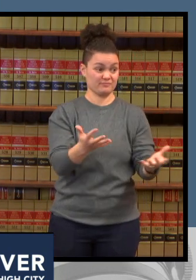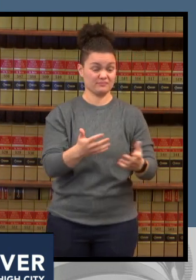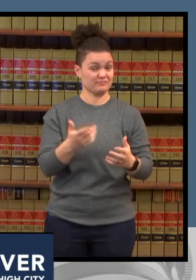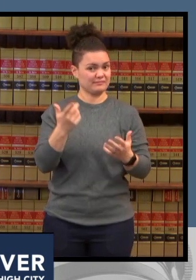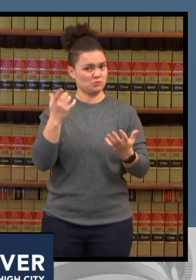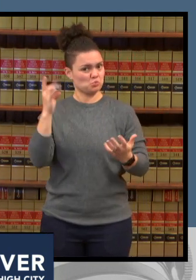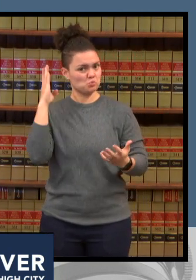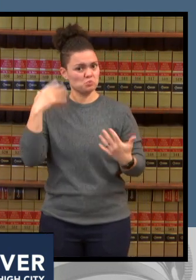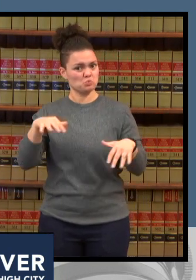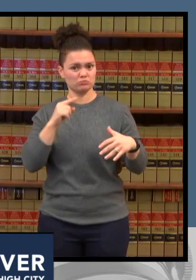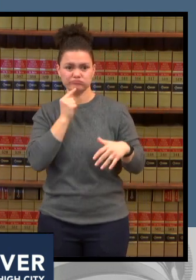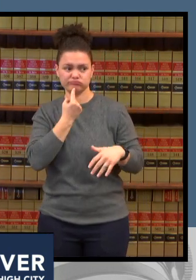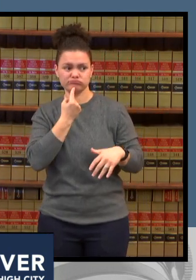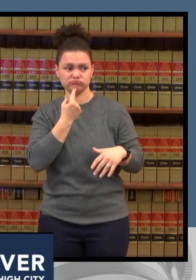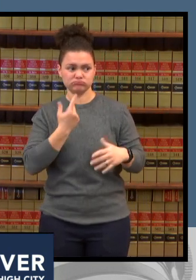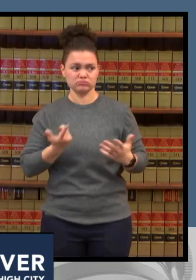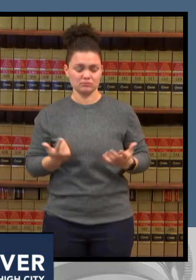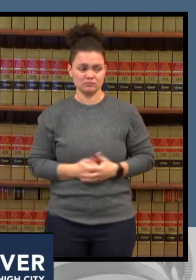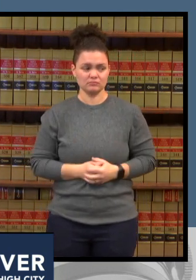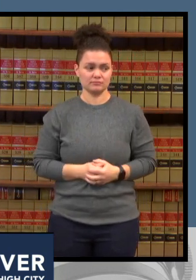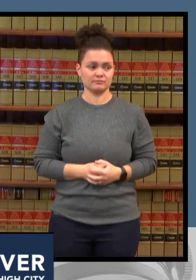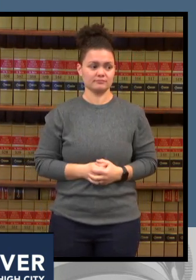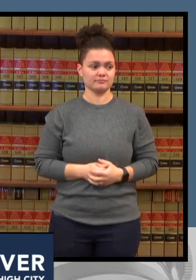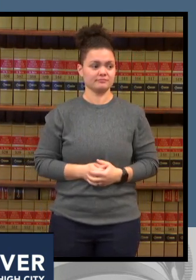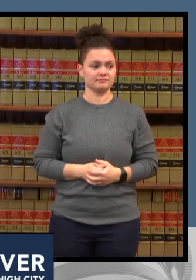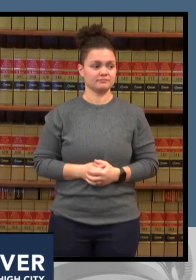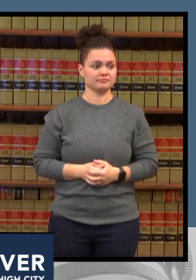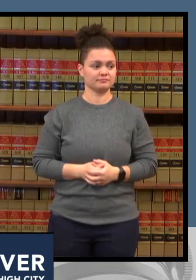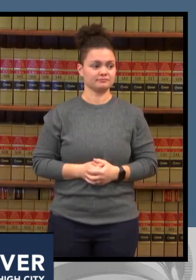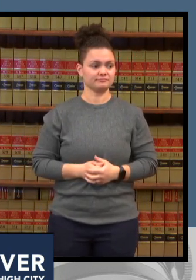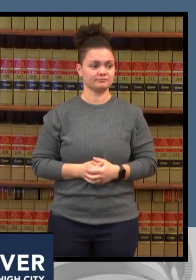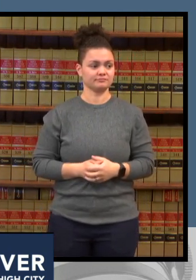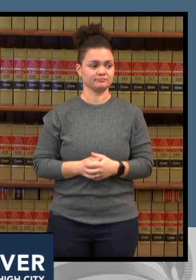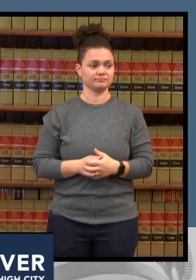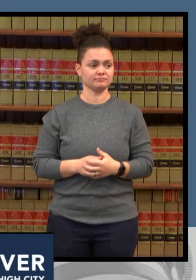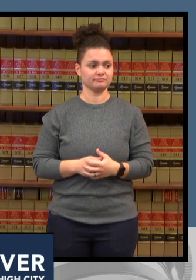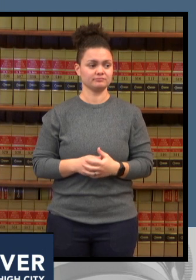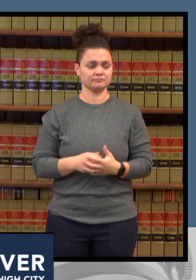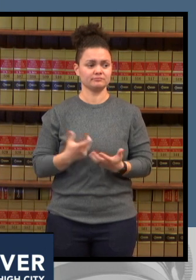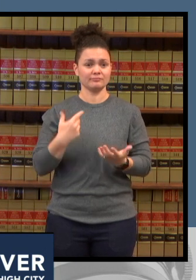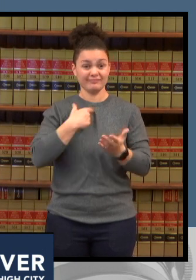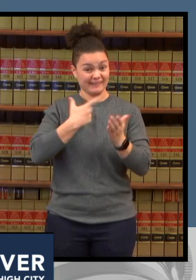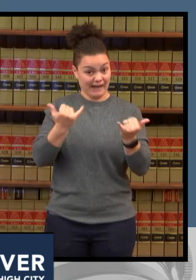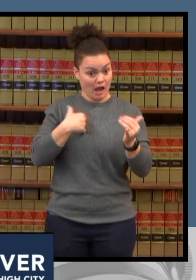conversation if everybody would get vaccinated because unvaccinated people are primarily the ones